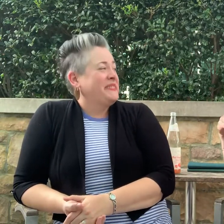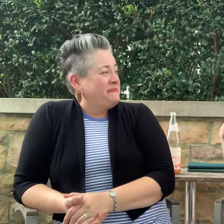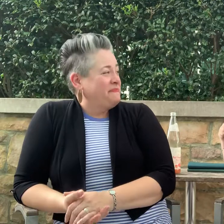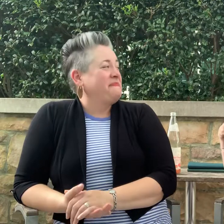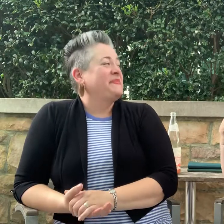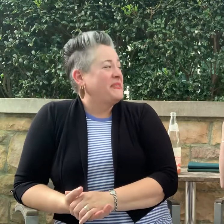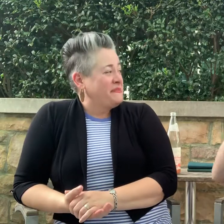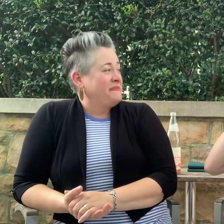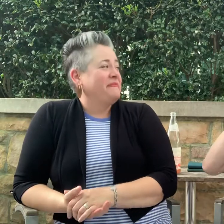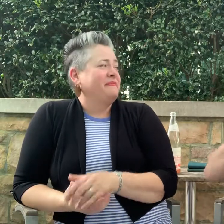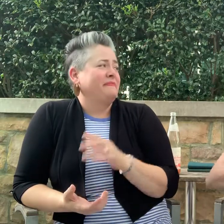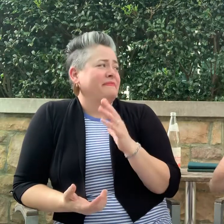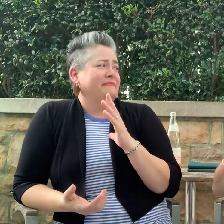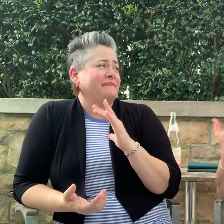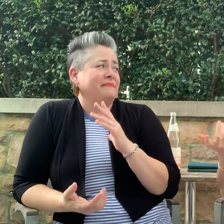So cool!